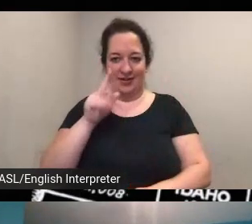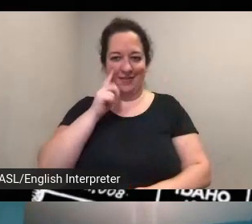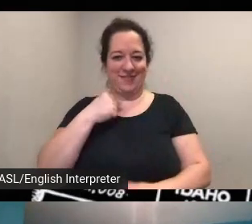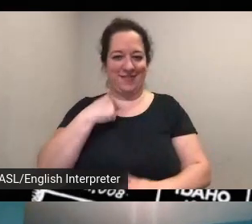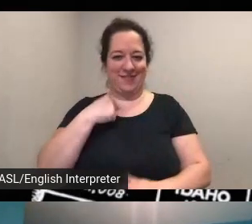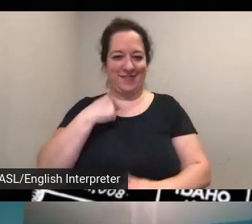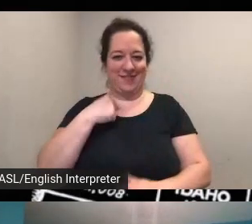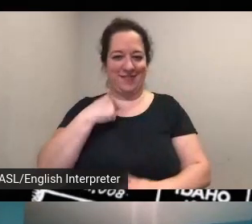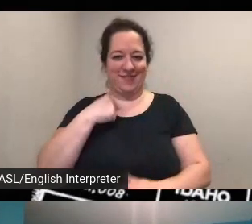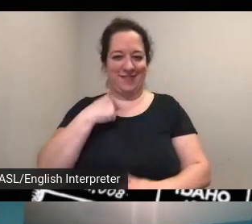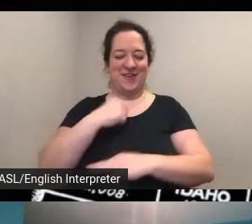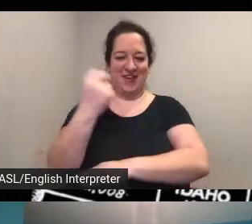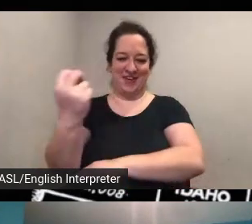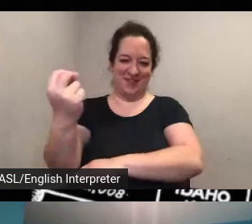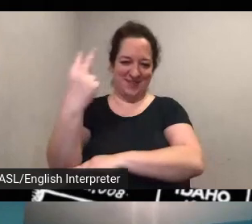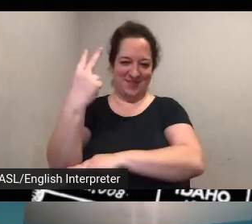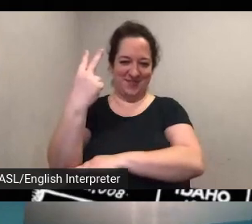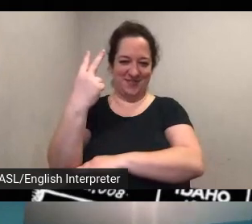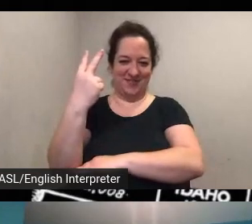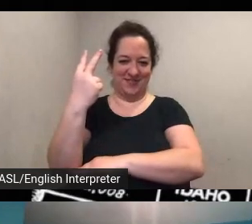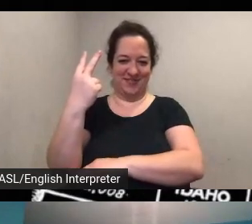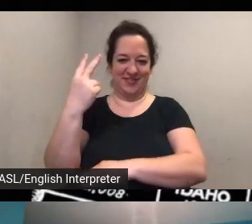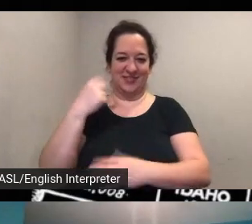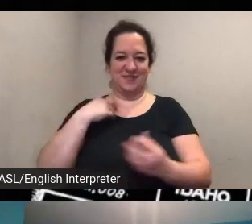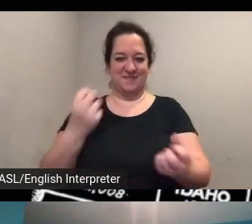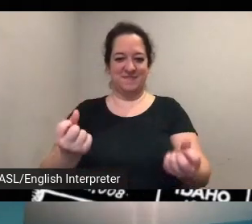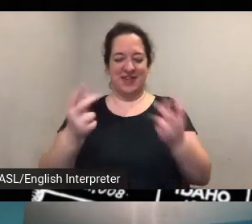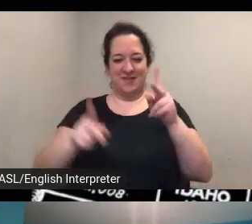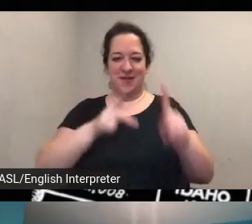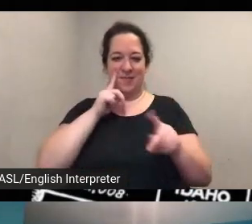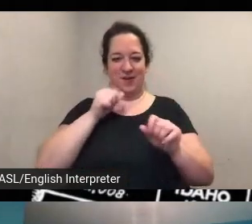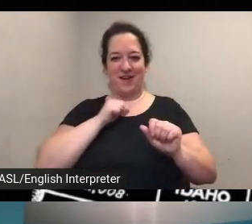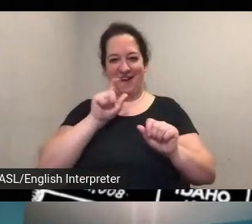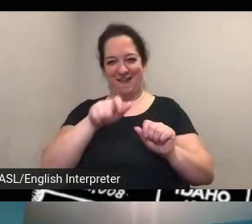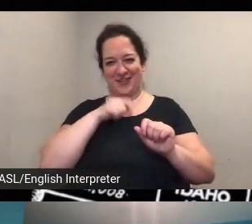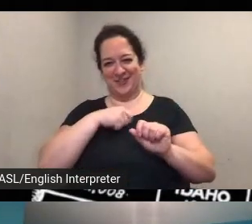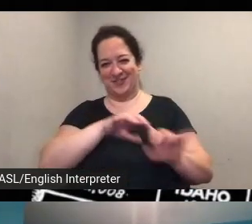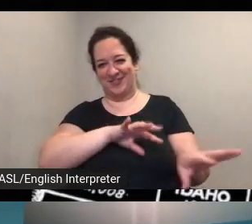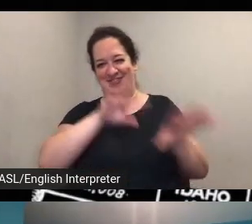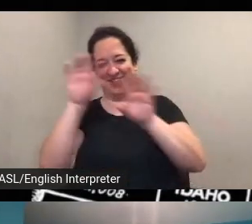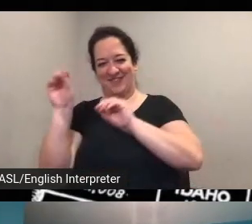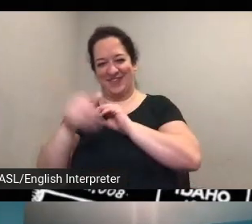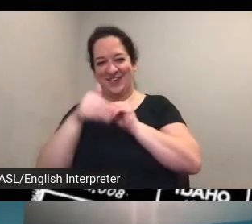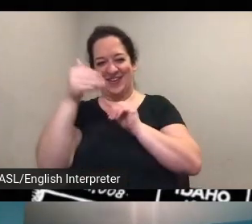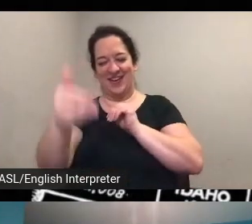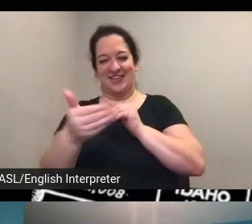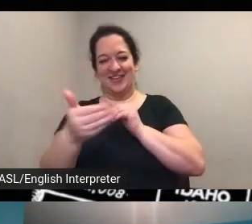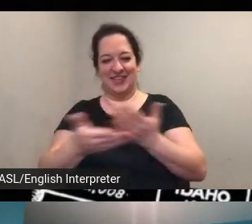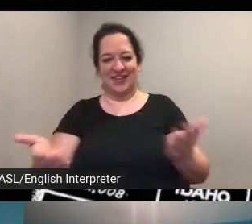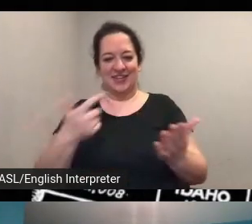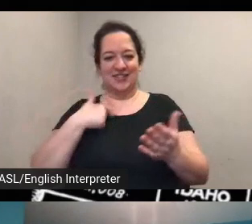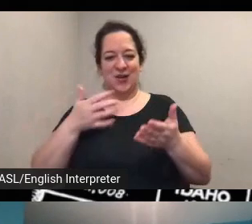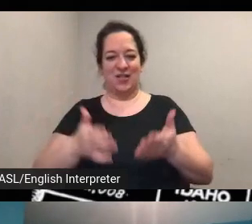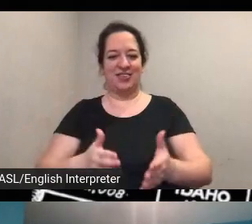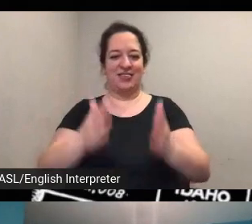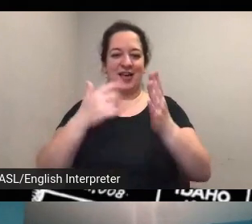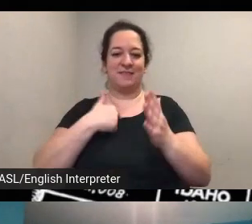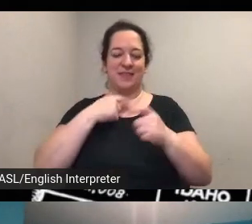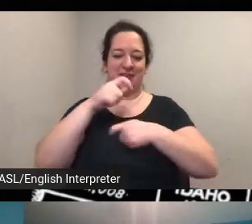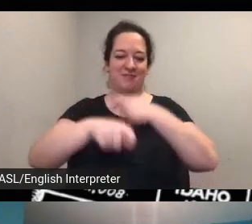at noon and so a lot of folks are probably having to scoot off to their next thing so let me end by handing it back to you